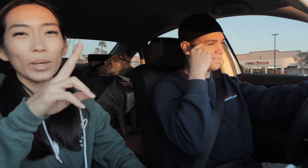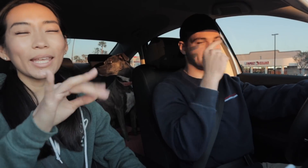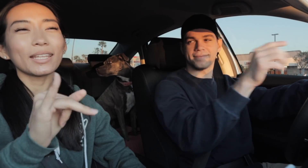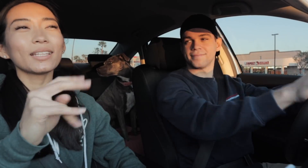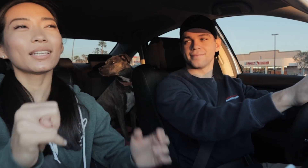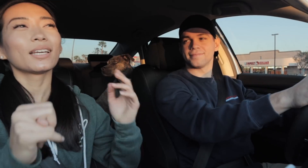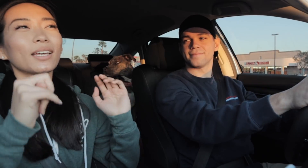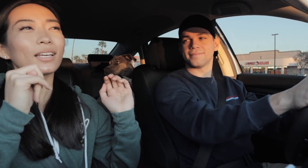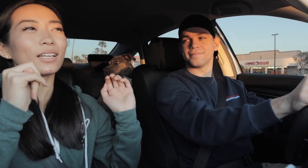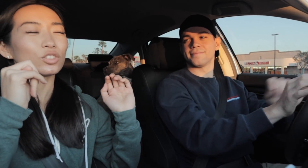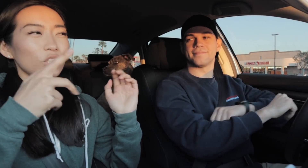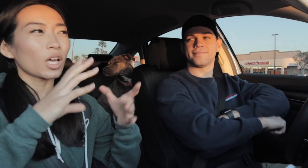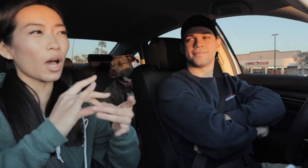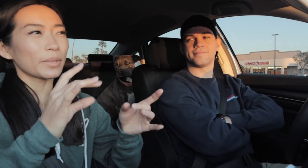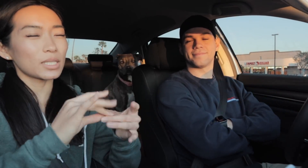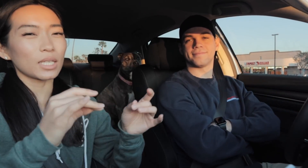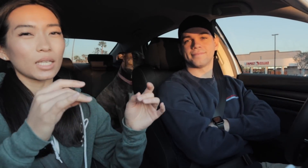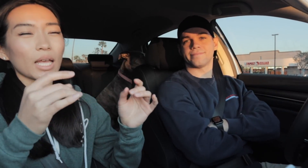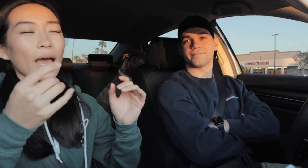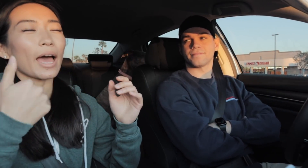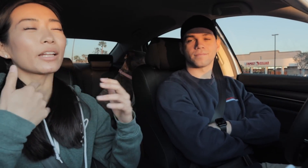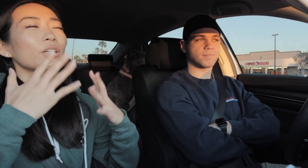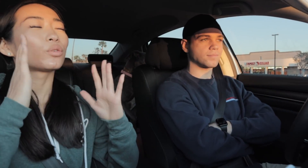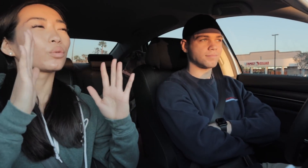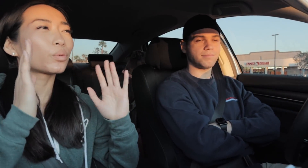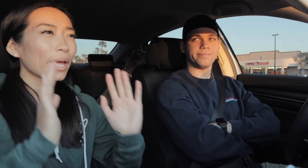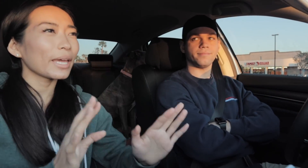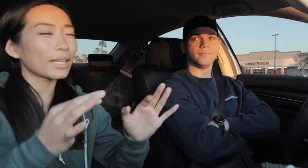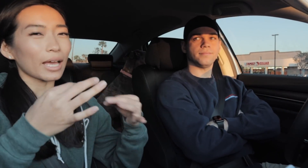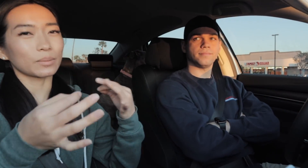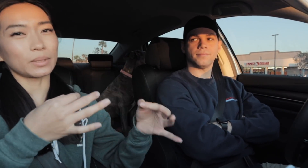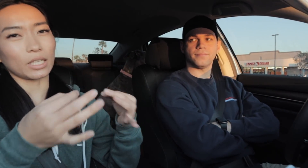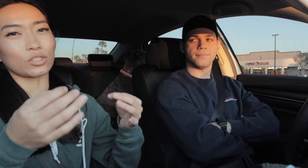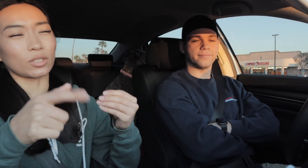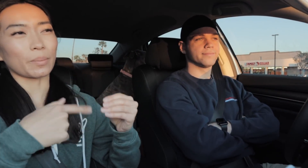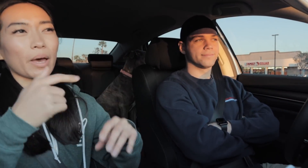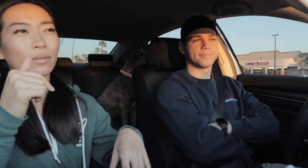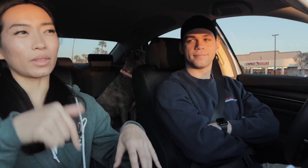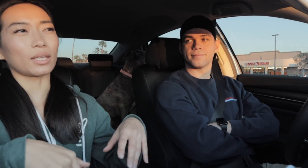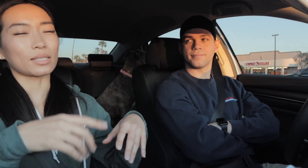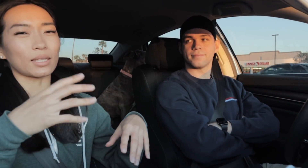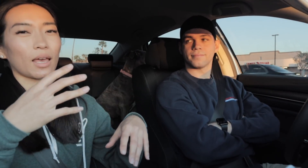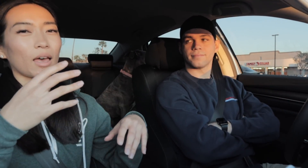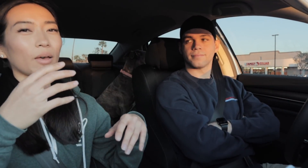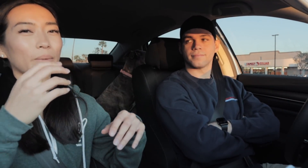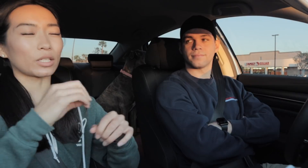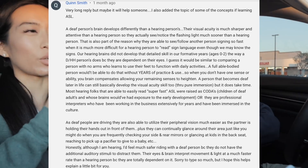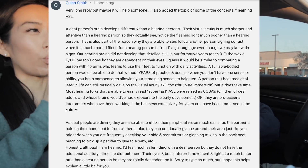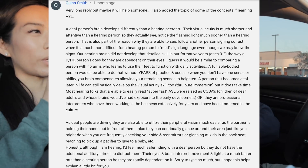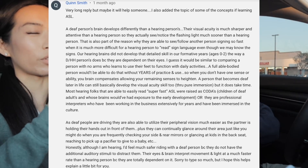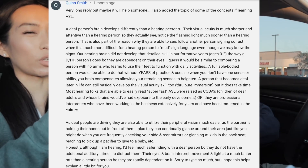E: Quinn commented, she had a great explanation about this in one of her